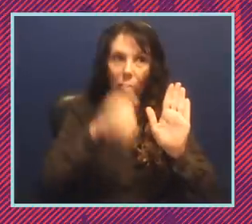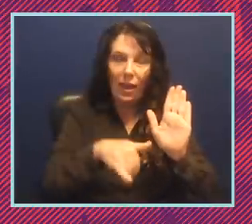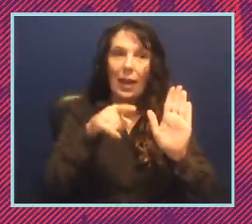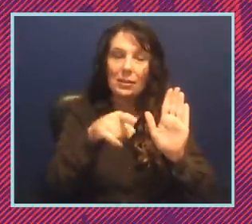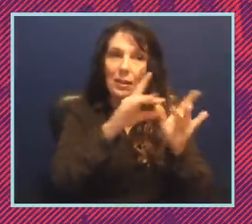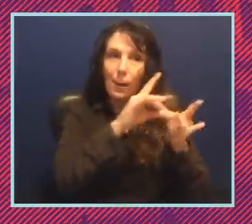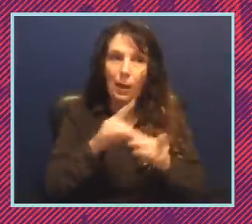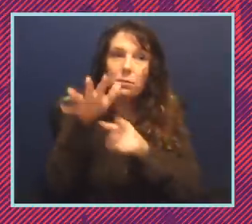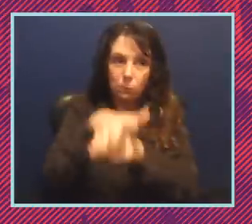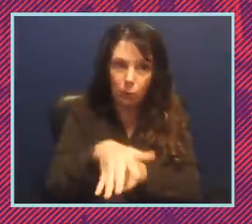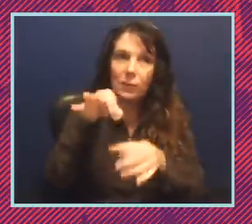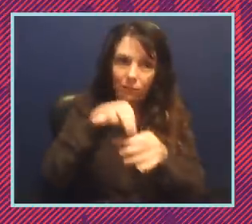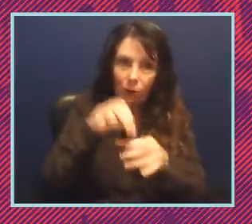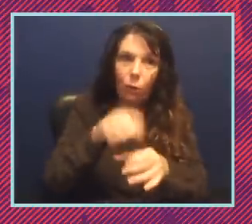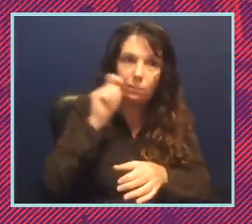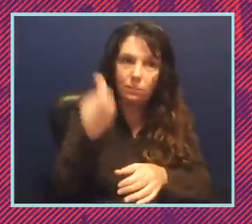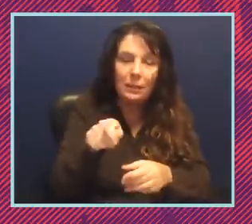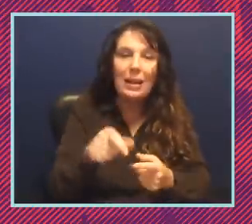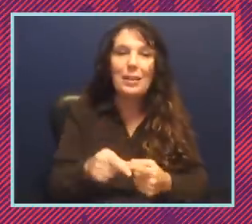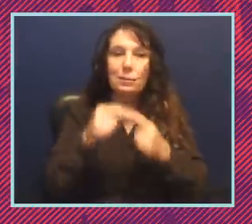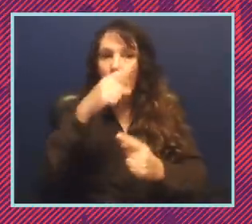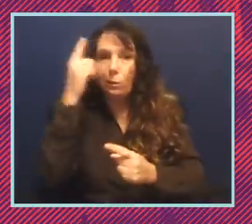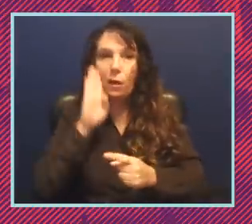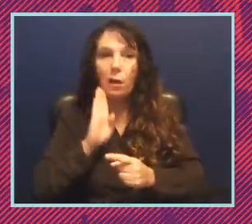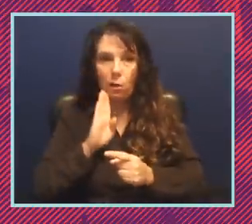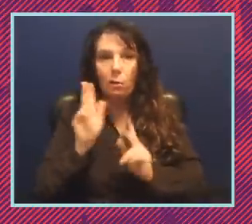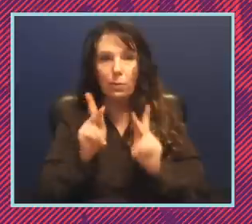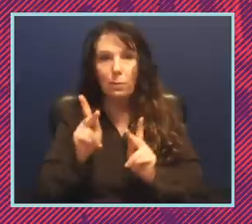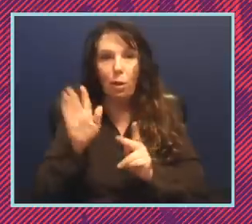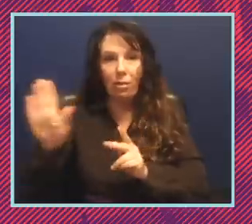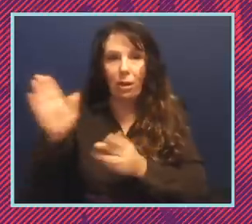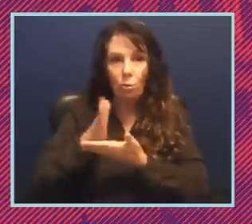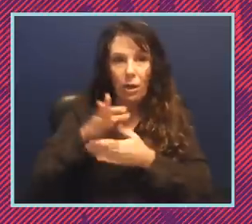suppressing the right to vote, especially black and brown voters' rights as well to set the stage